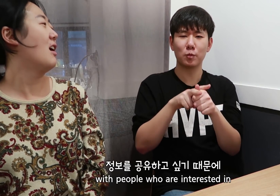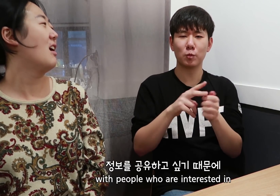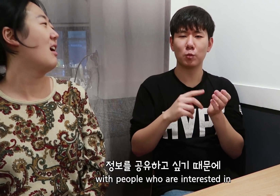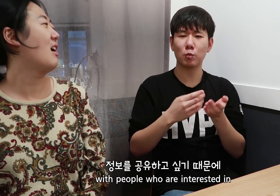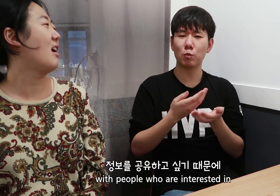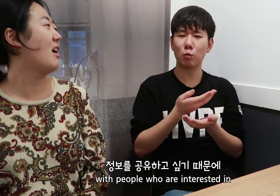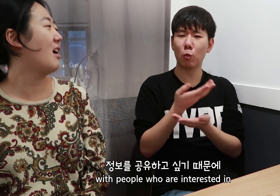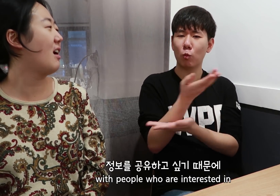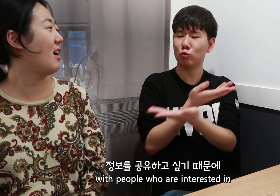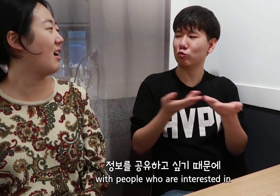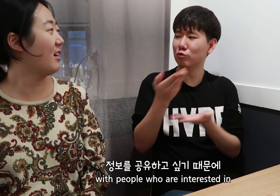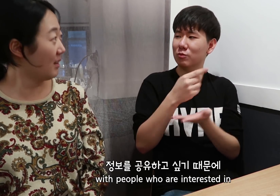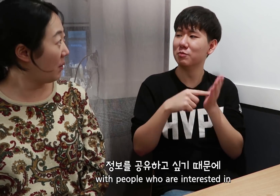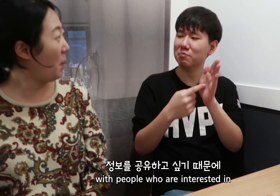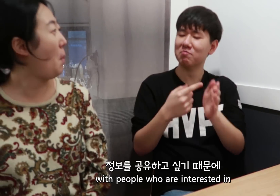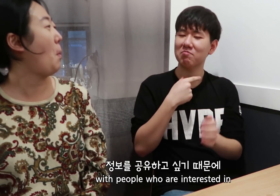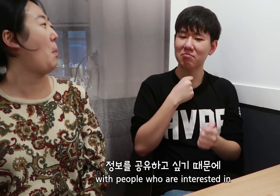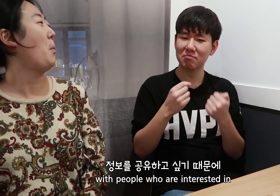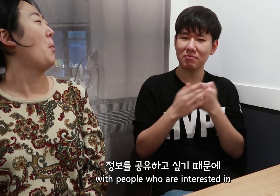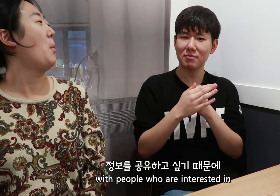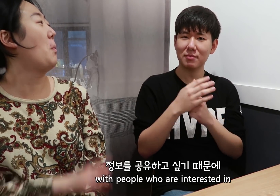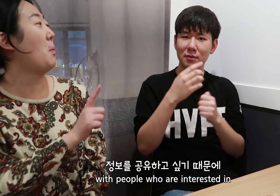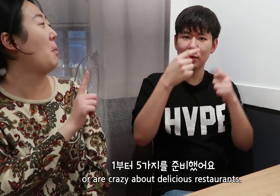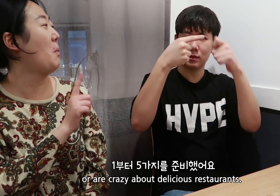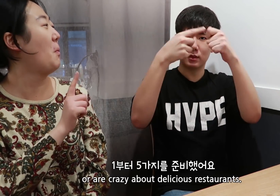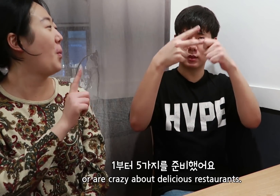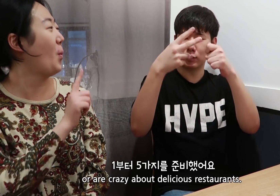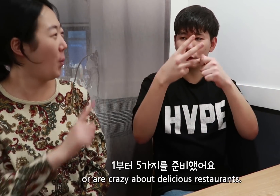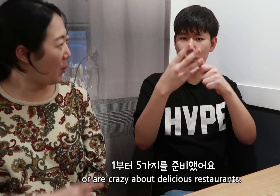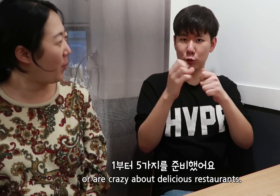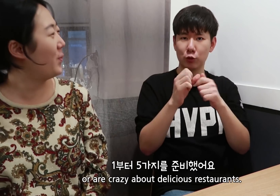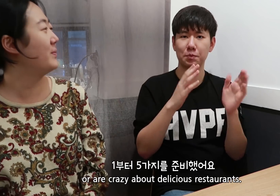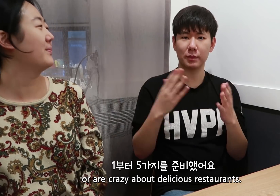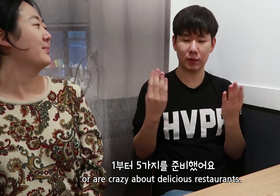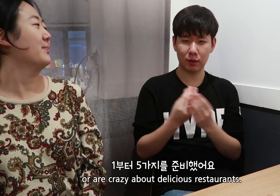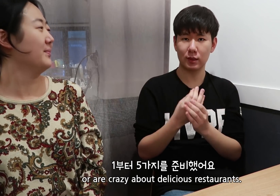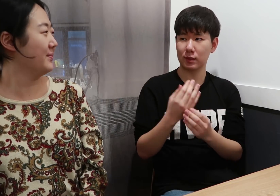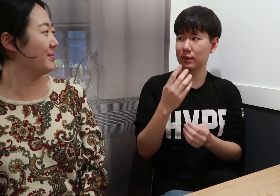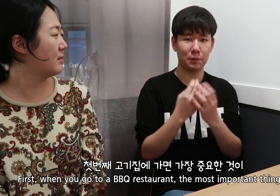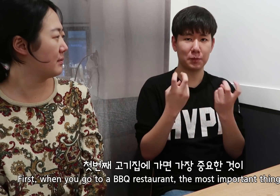who are interested in or are crazy about delicious restaurants.